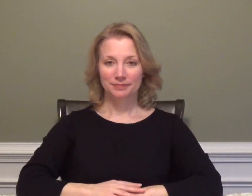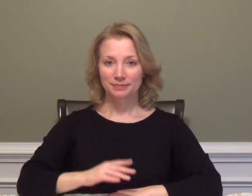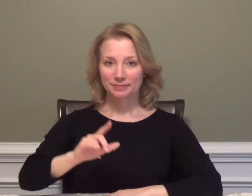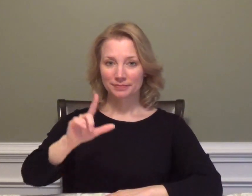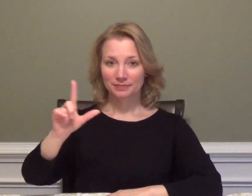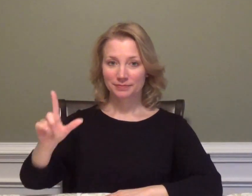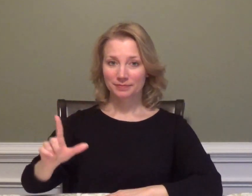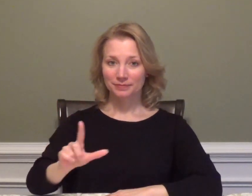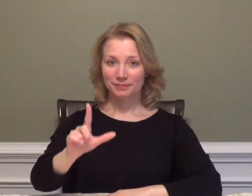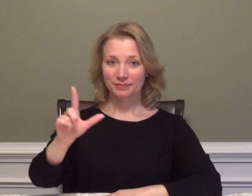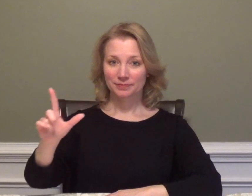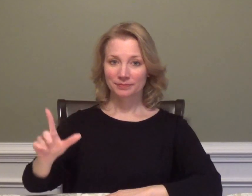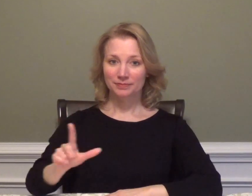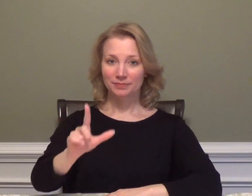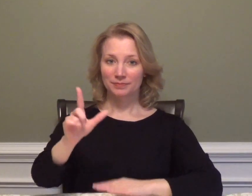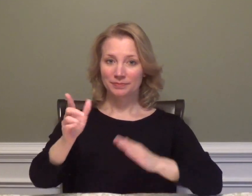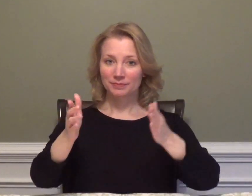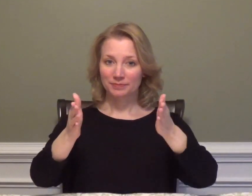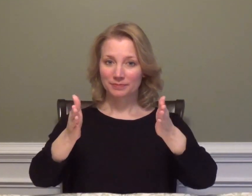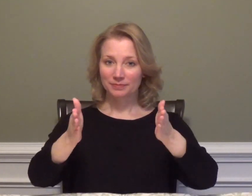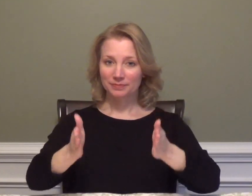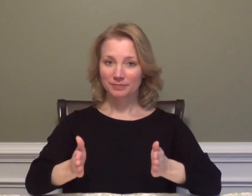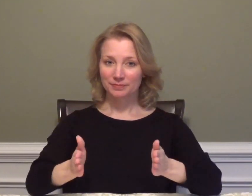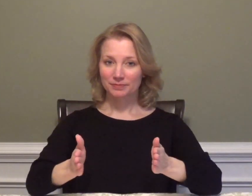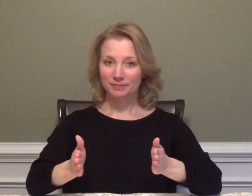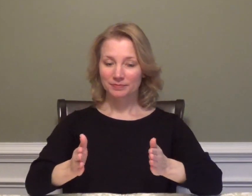LIBRARIAN